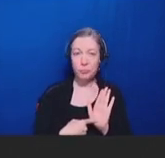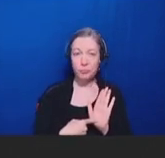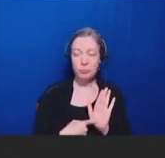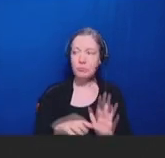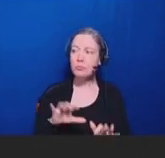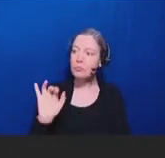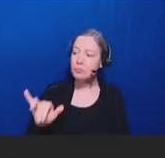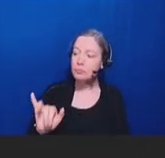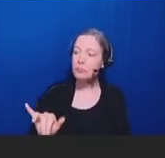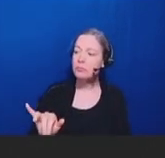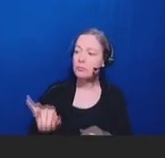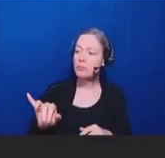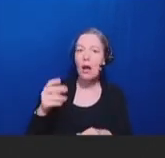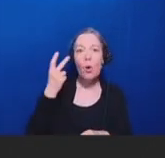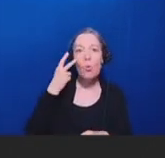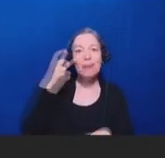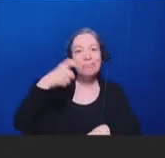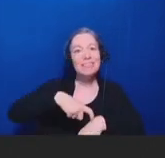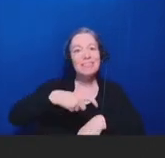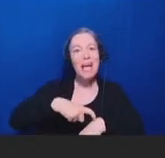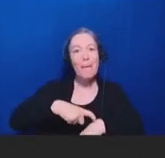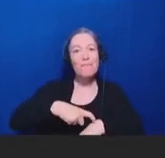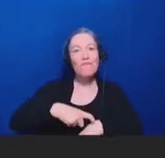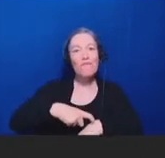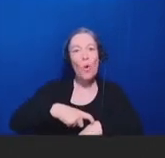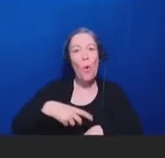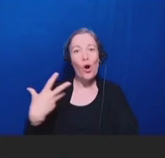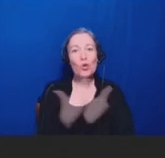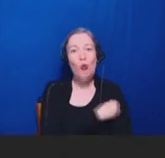due for your updated COVID booster. You know, well make sure you get that for you at the